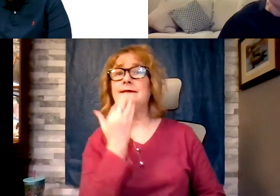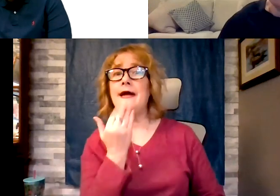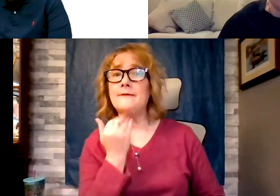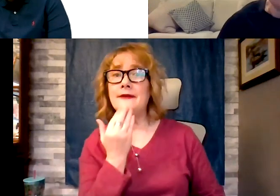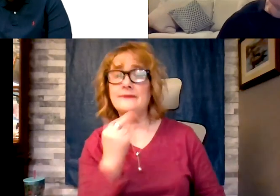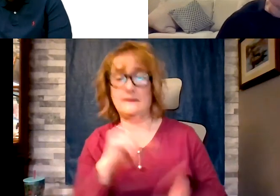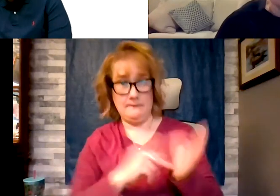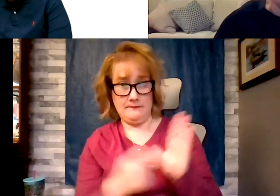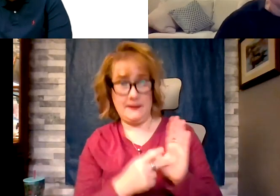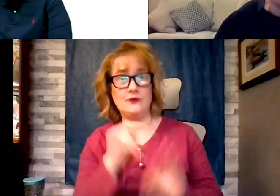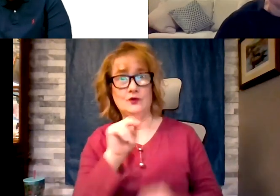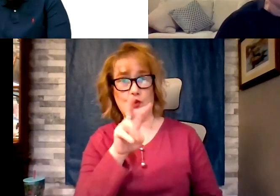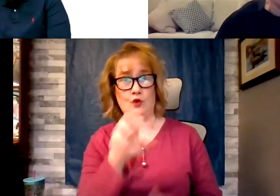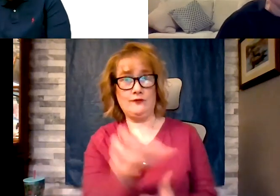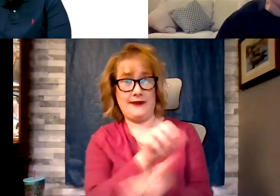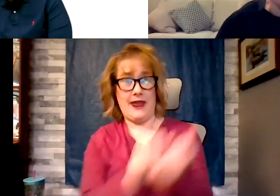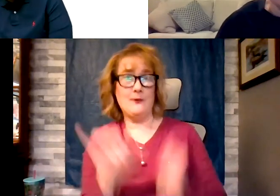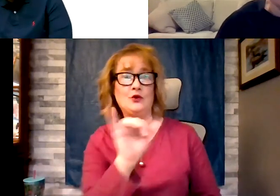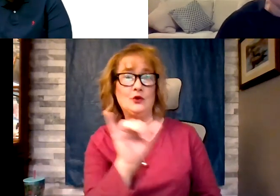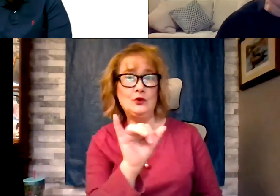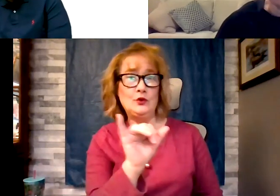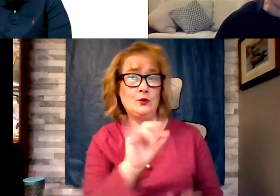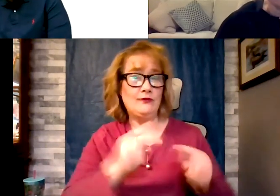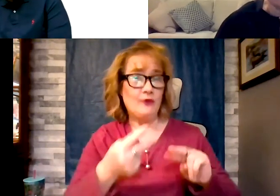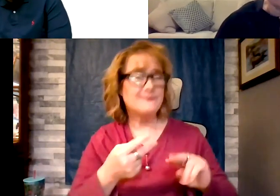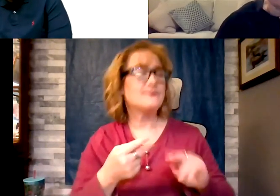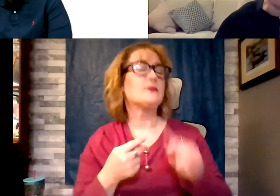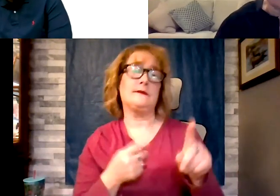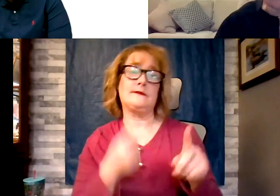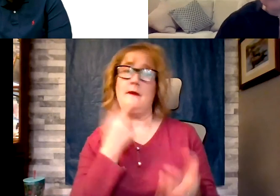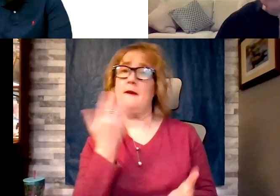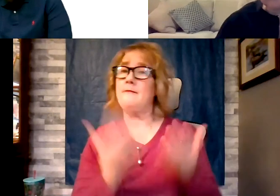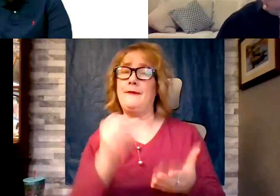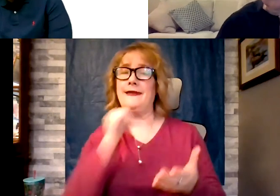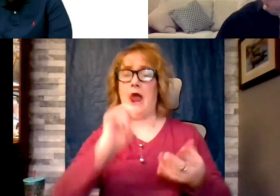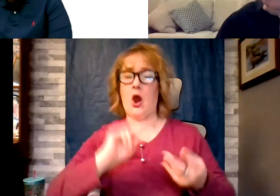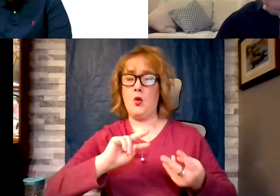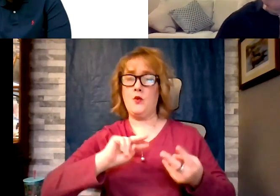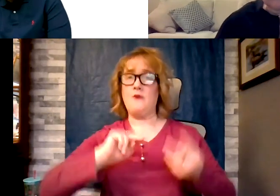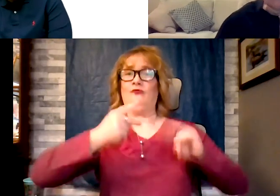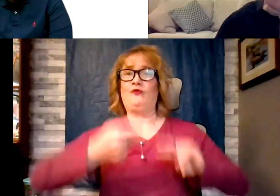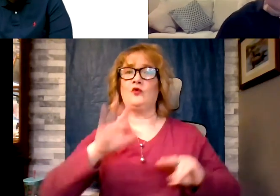It may not reverse the nerve damage. Have we had patients